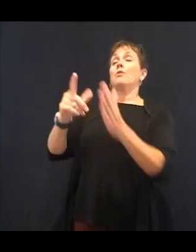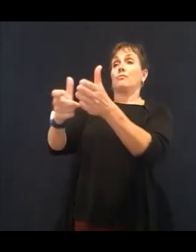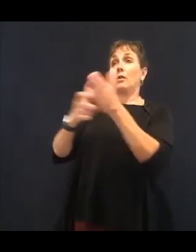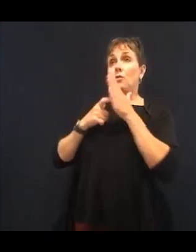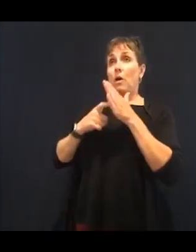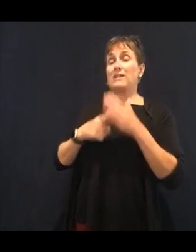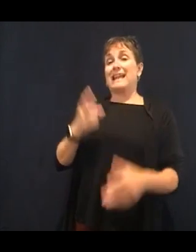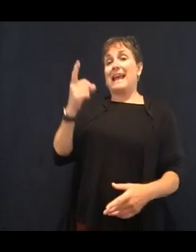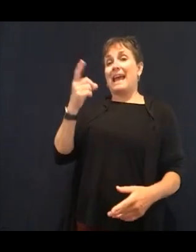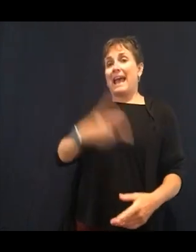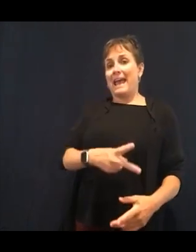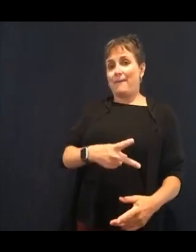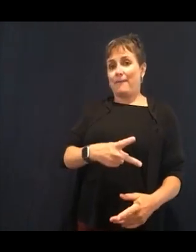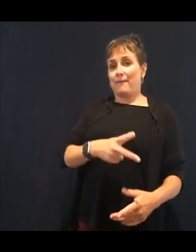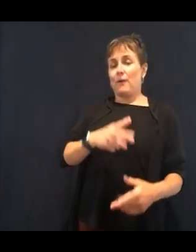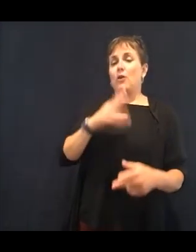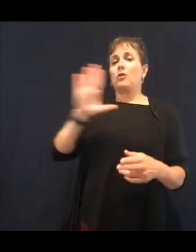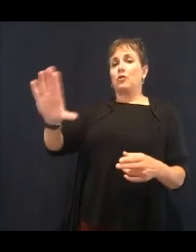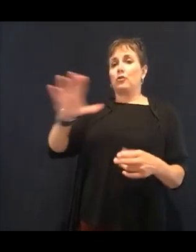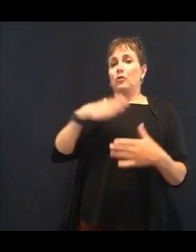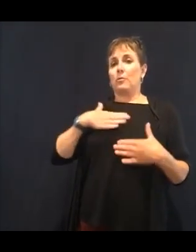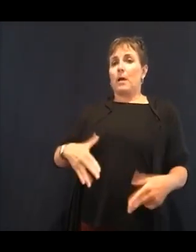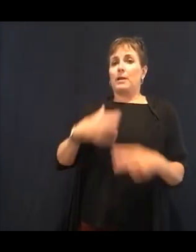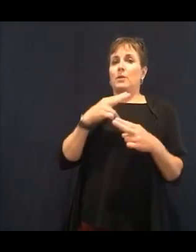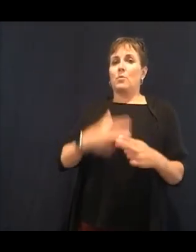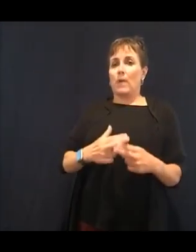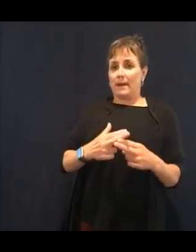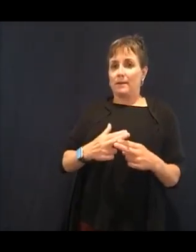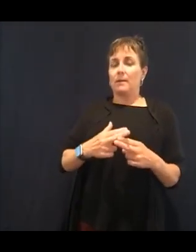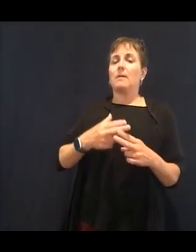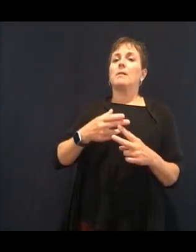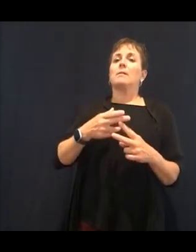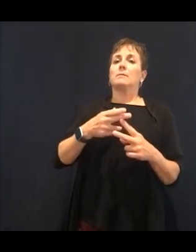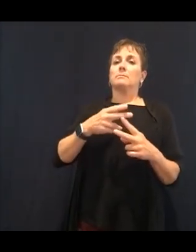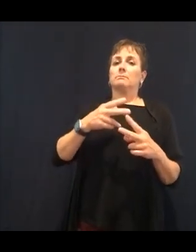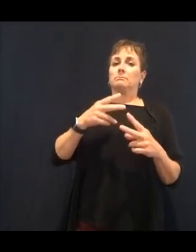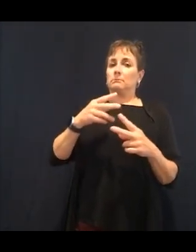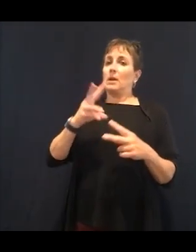so, so, so very important. And when we use things like coffee